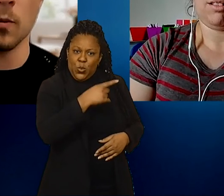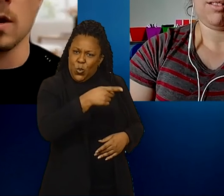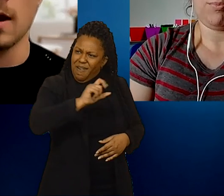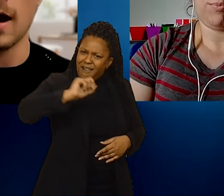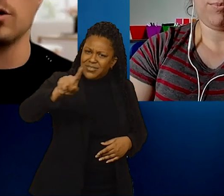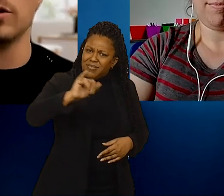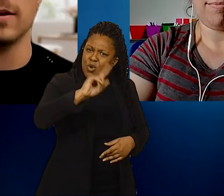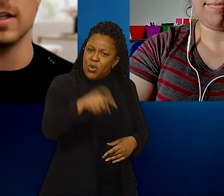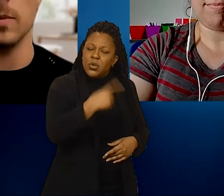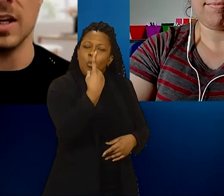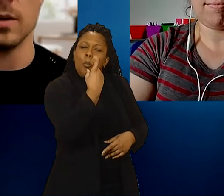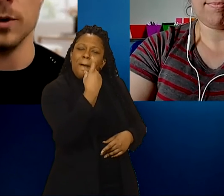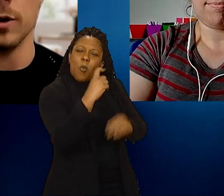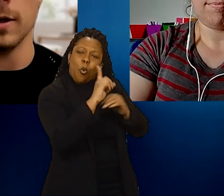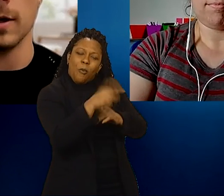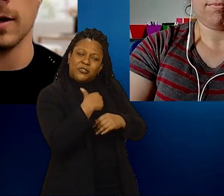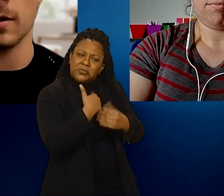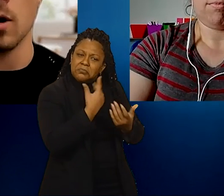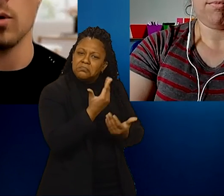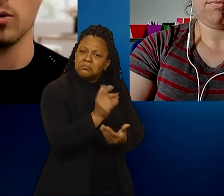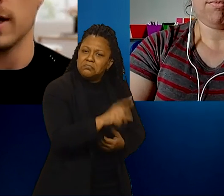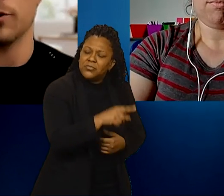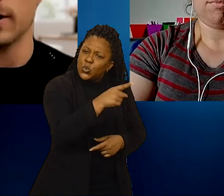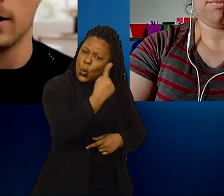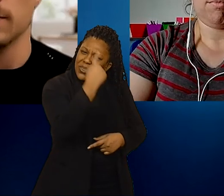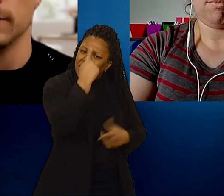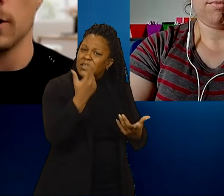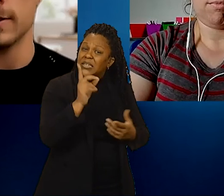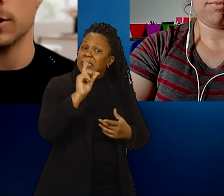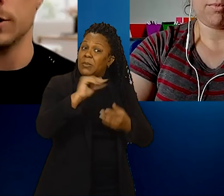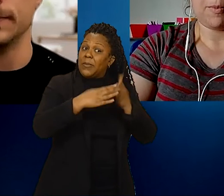how do you think the disability community can hold the Governor accountable on this issue?